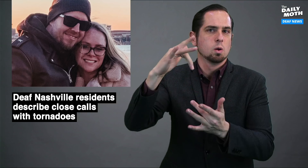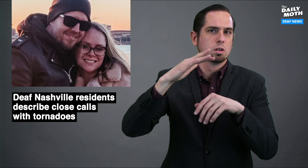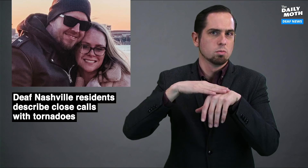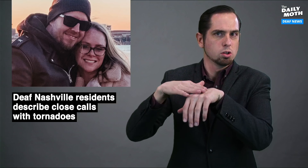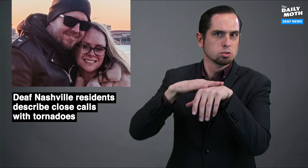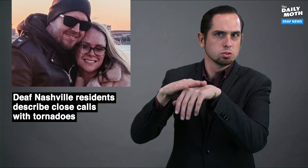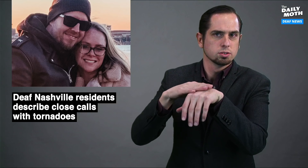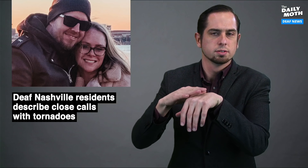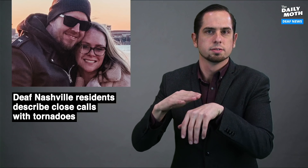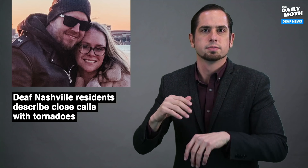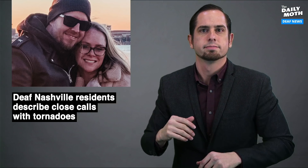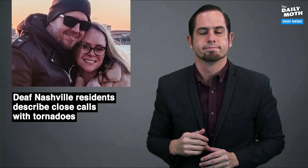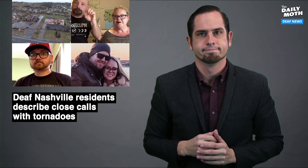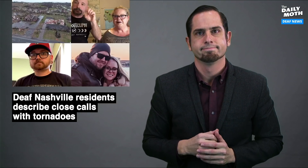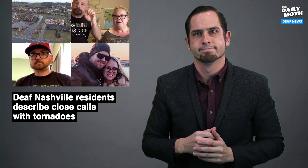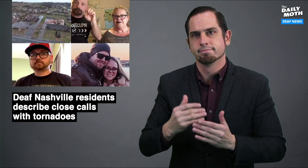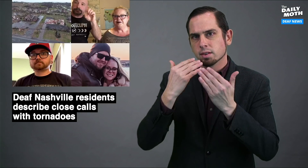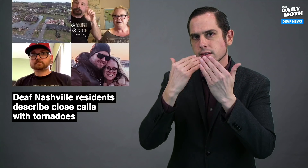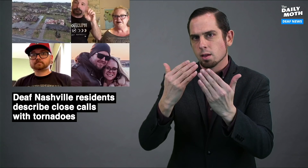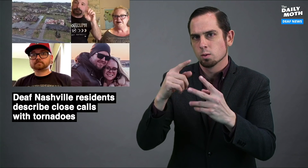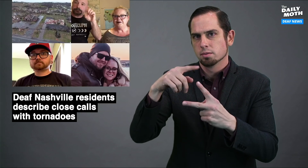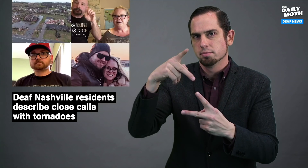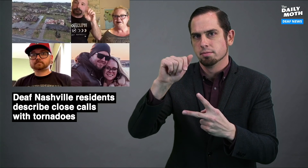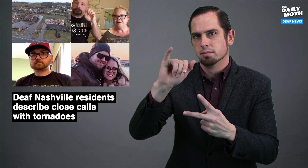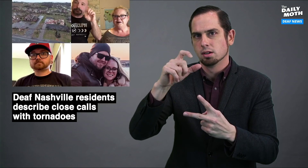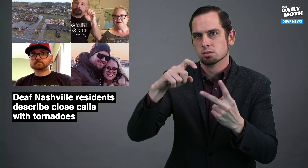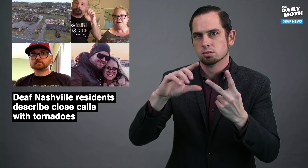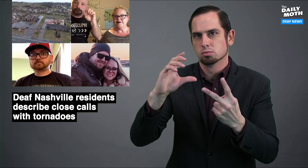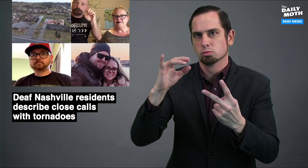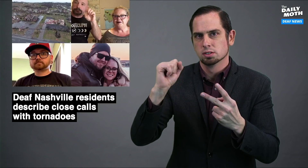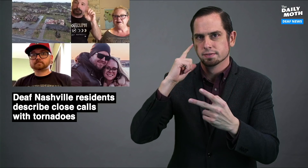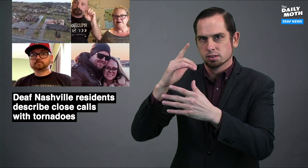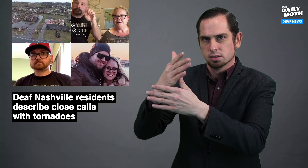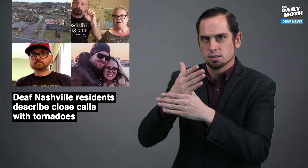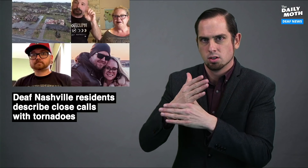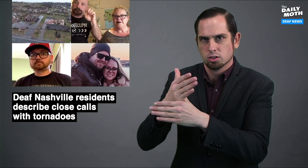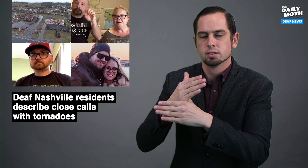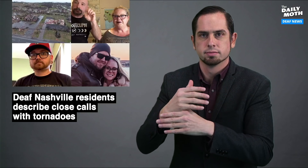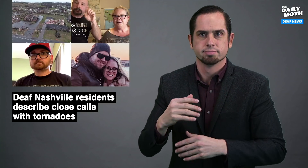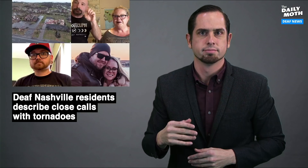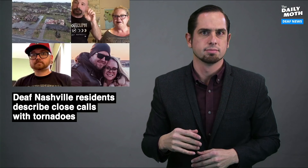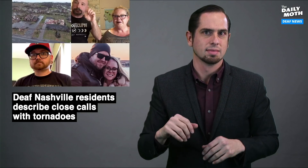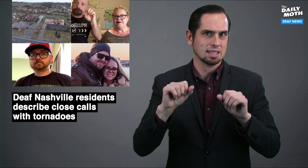tornado warnings. Thank you Paige and Chris for sharing.